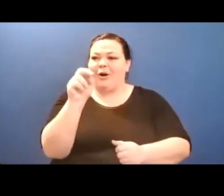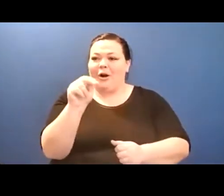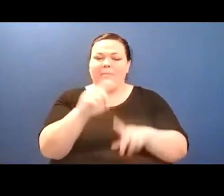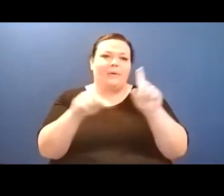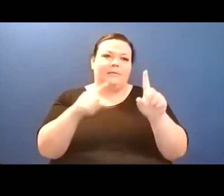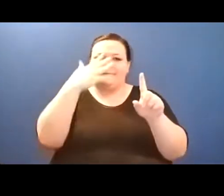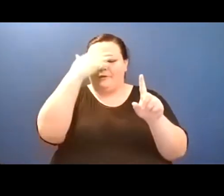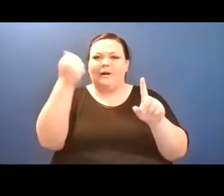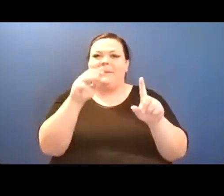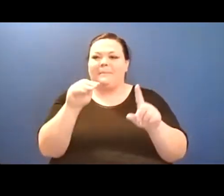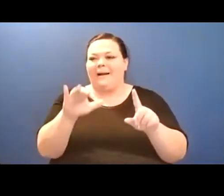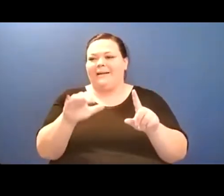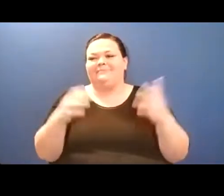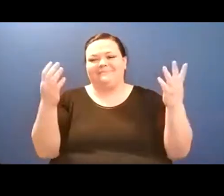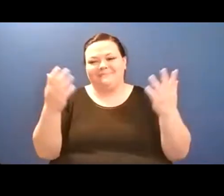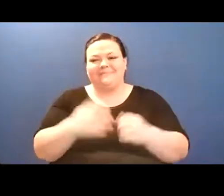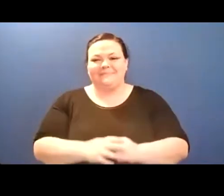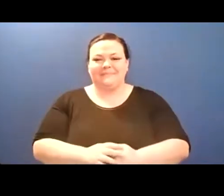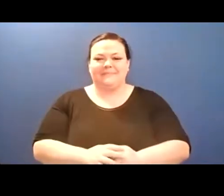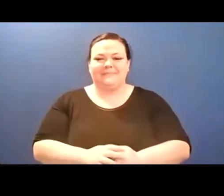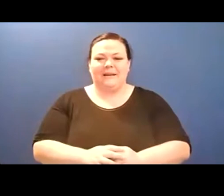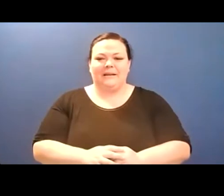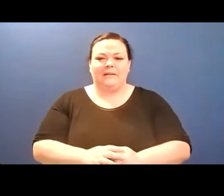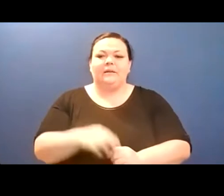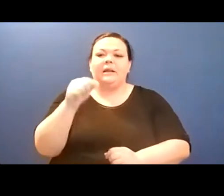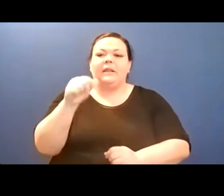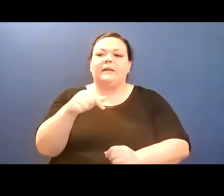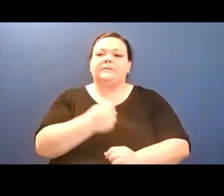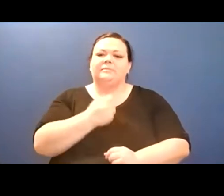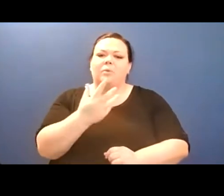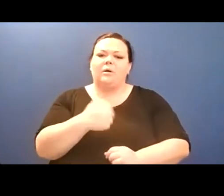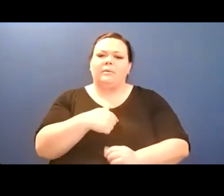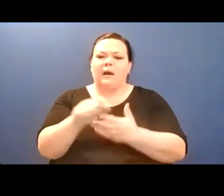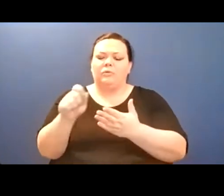is because even the adults in your life cannot figure out that it's not about the pudding cup,